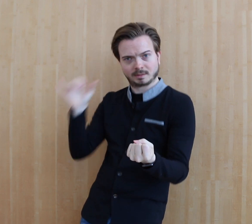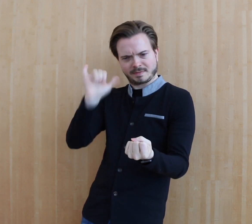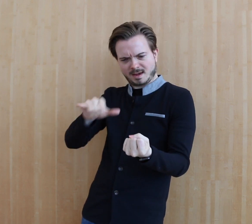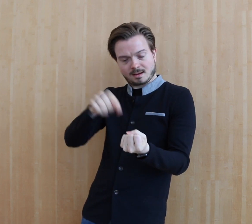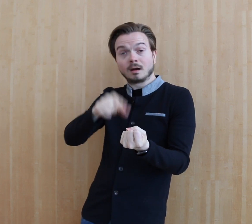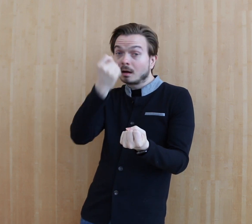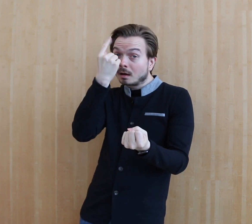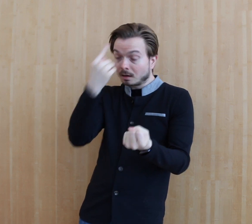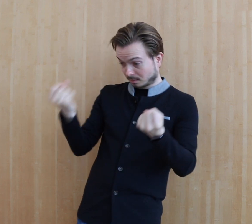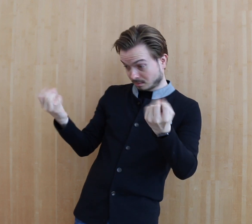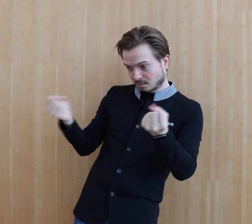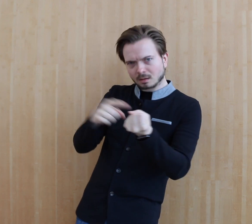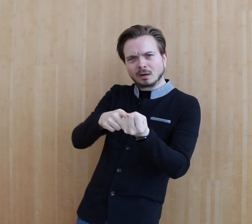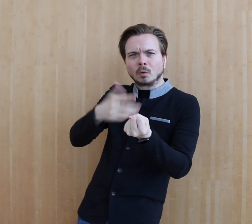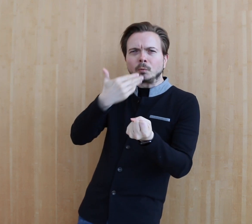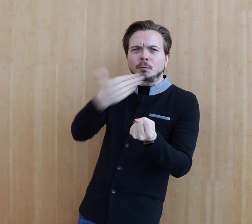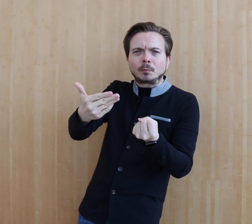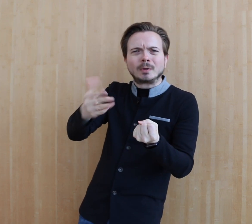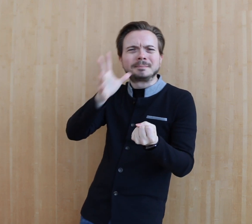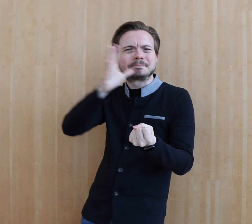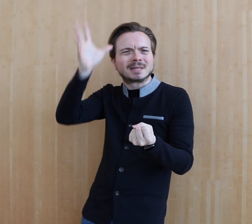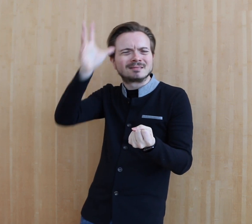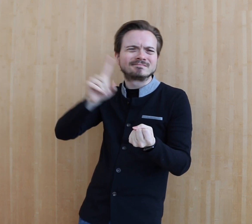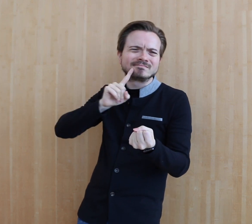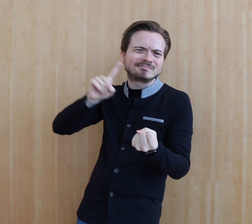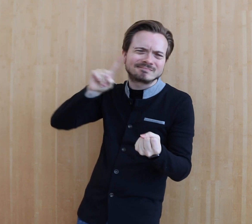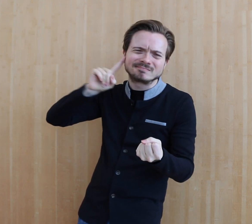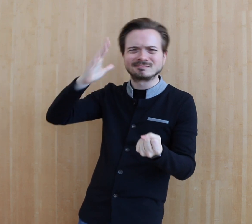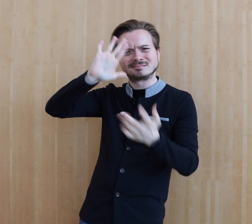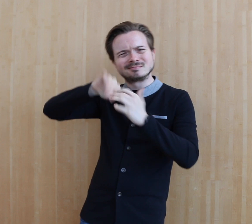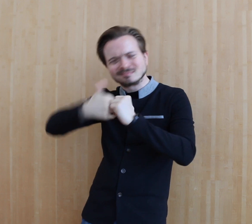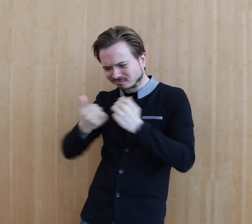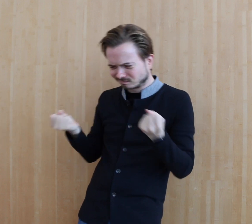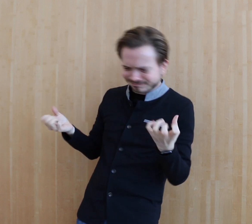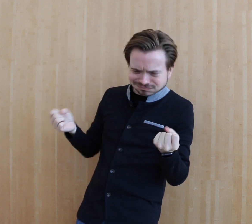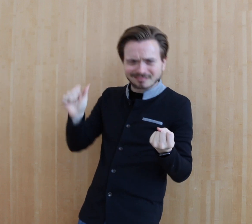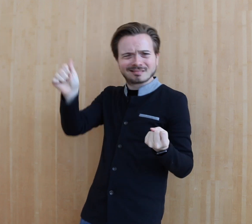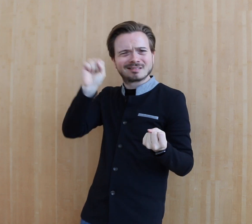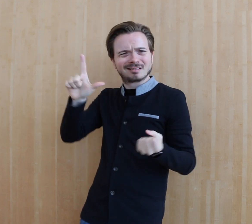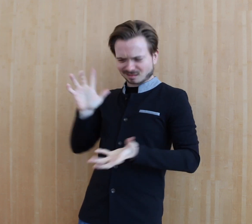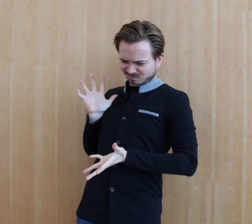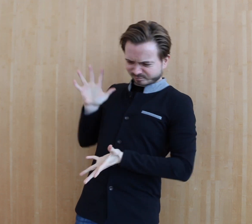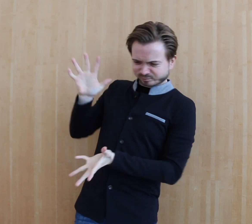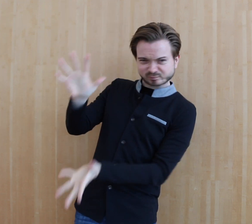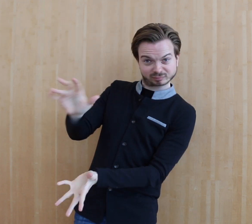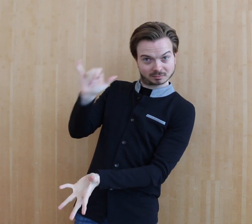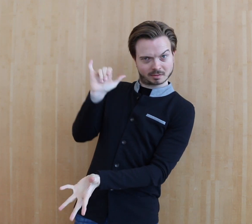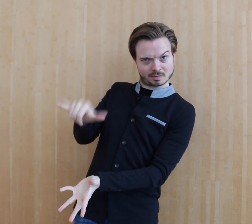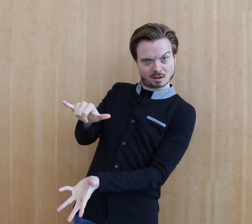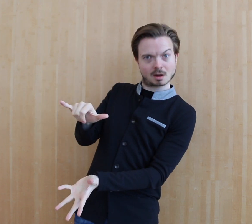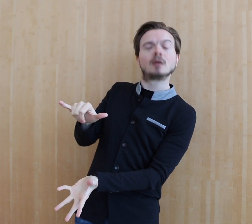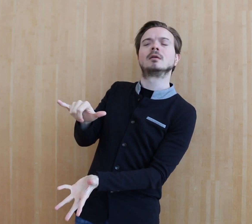Understand that the signed language must be from good language models, ideally parents who are deaf and use it fluently.